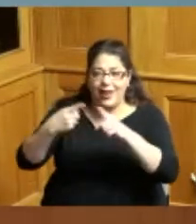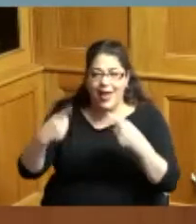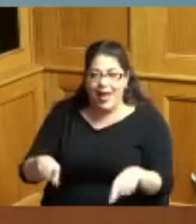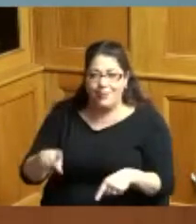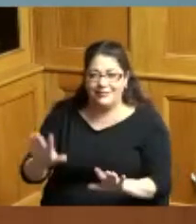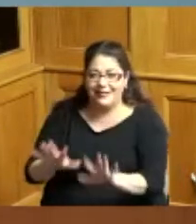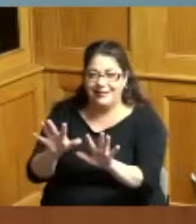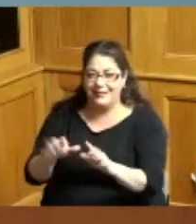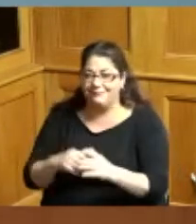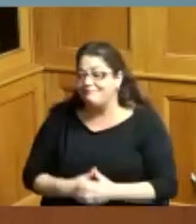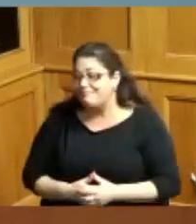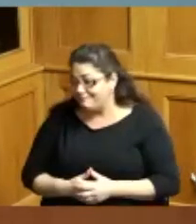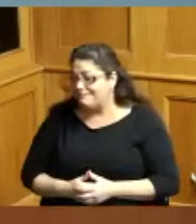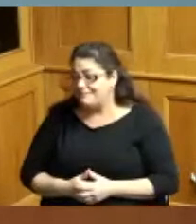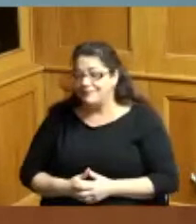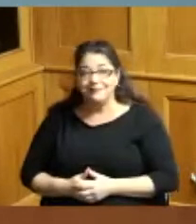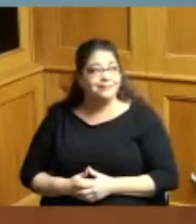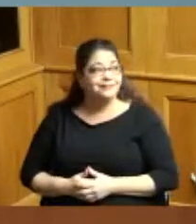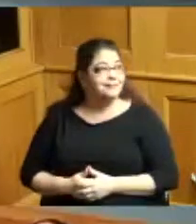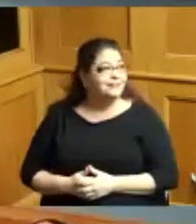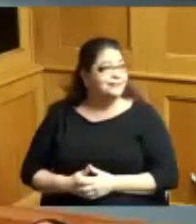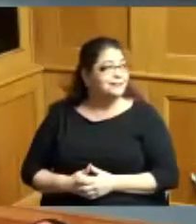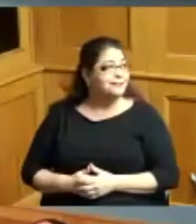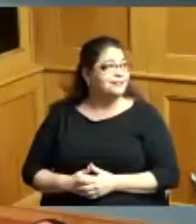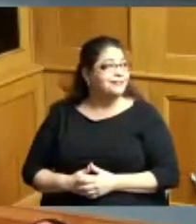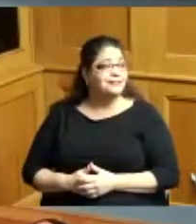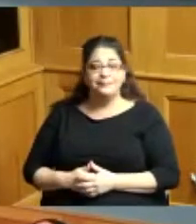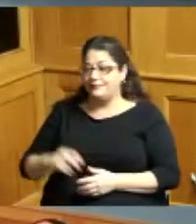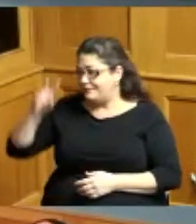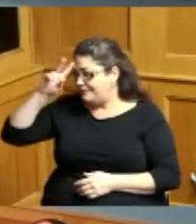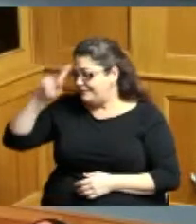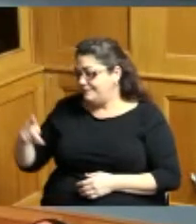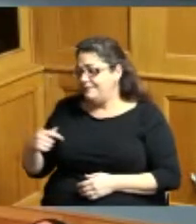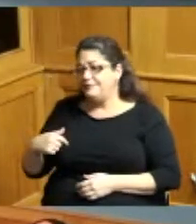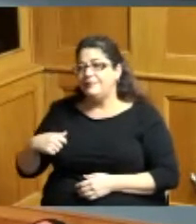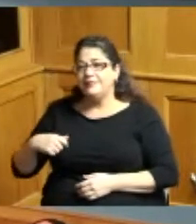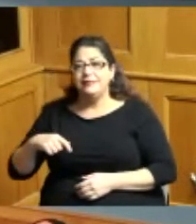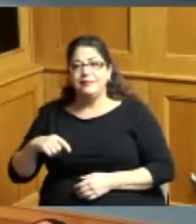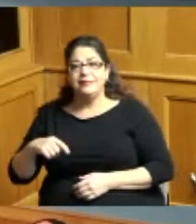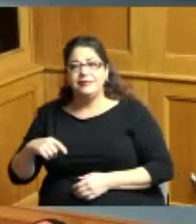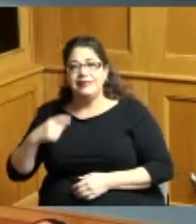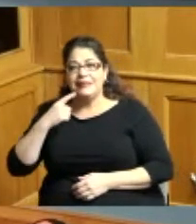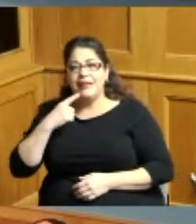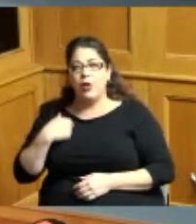thank you Madam President yes I just wanted to go back because we throw this word around a lot